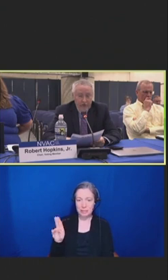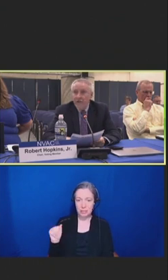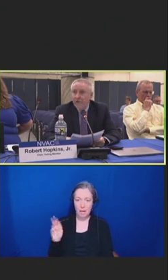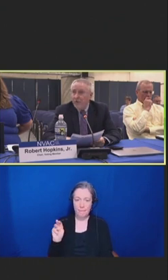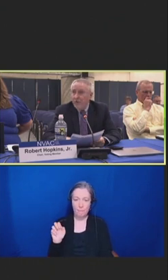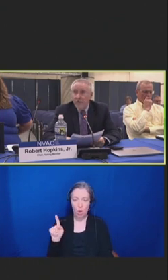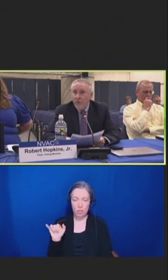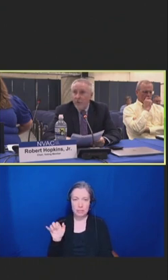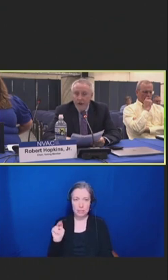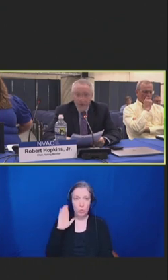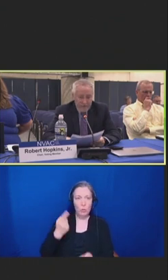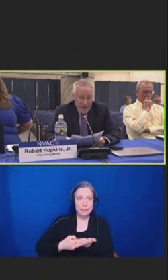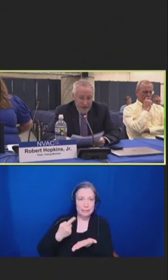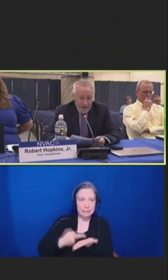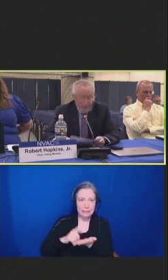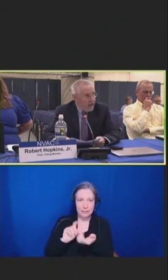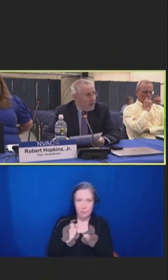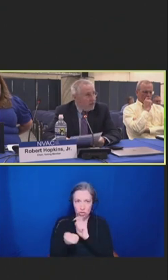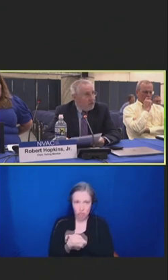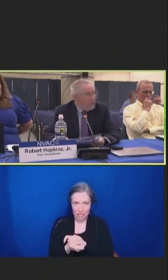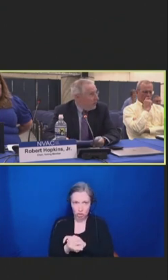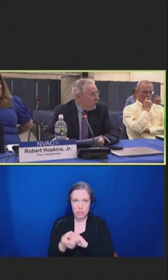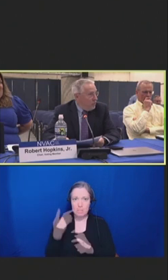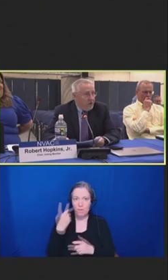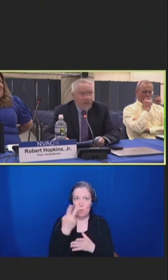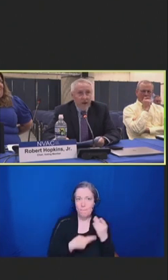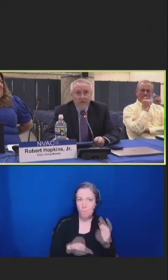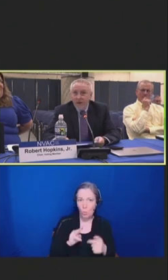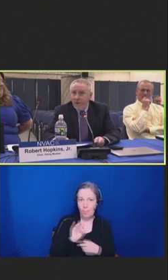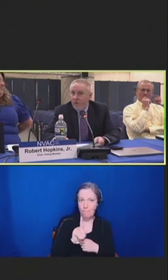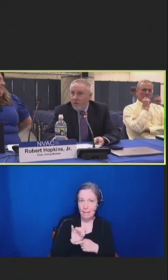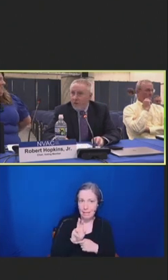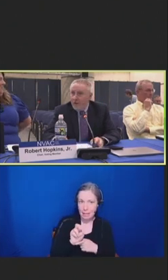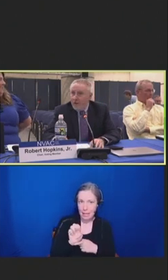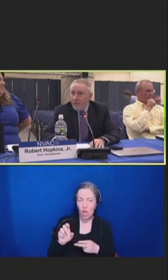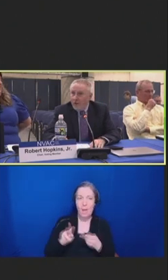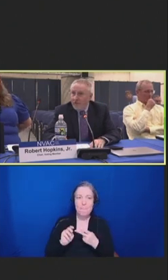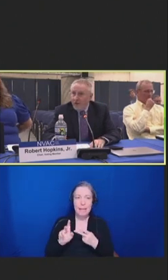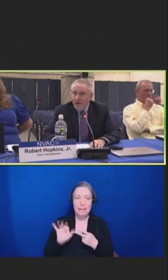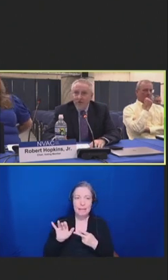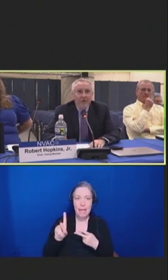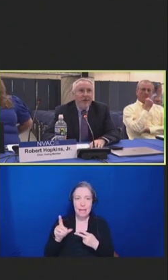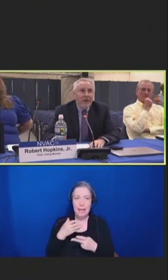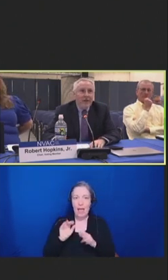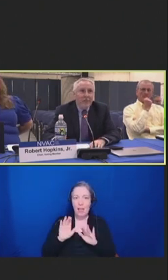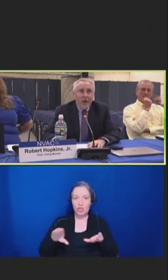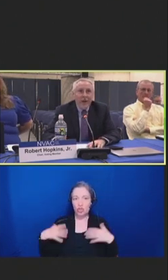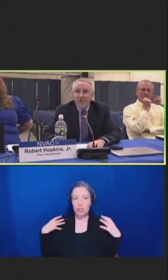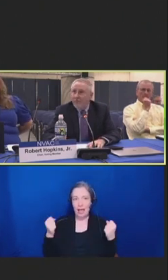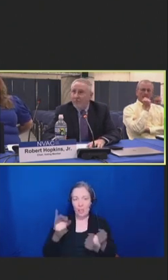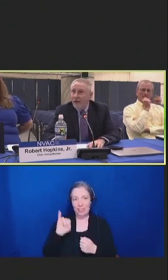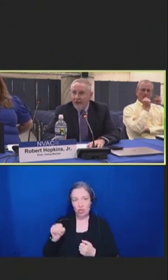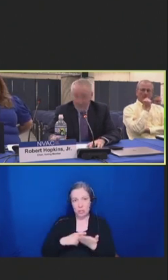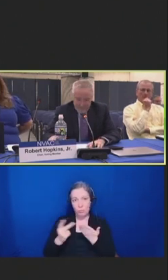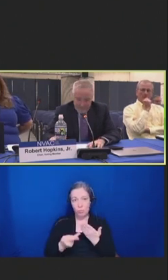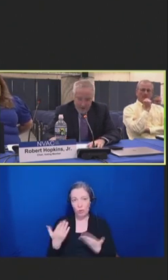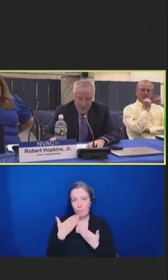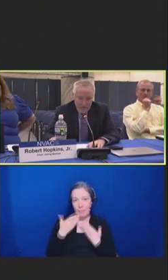Health Insurance Program. And we appreciate their presentation and bringing us up to date.